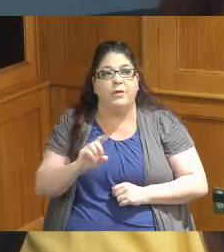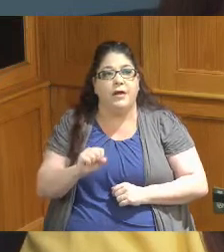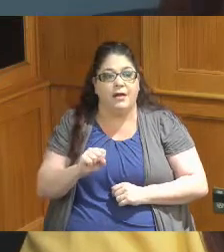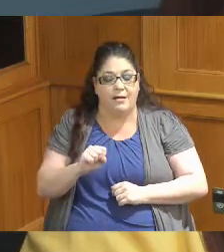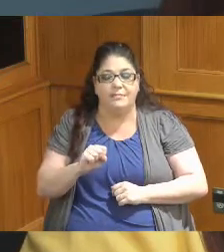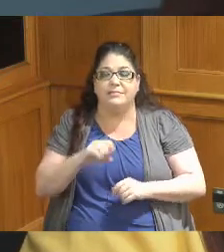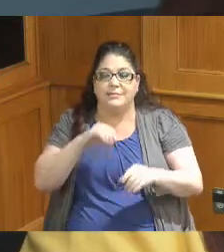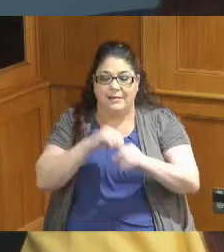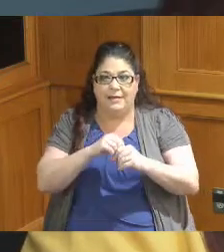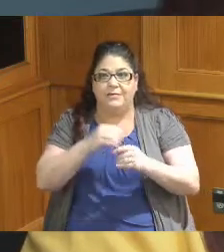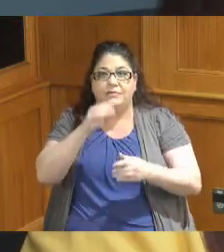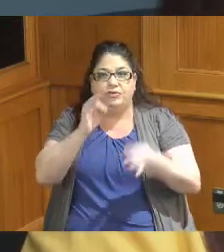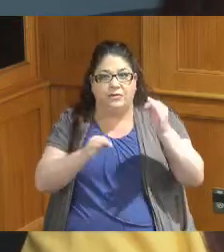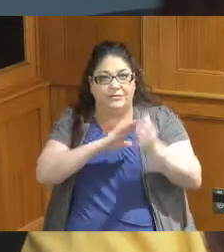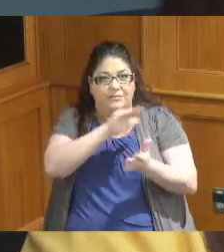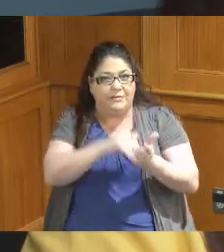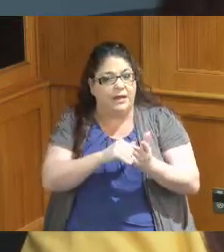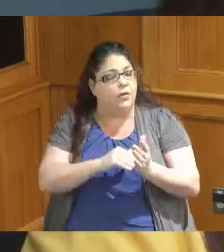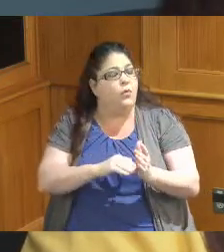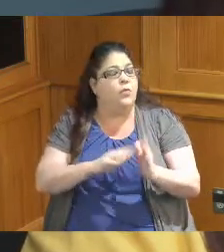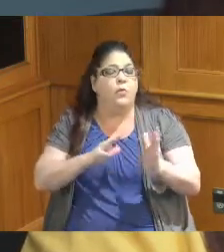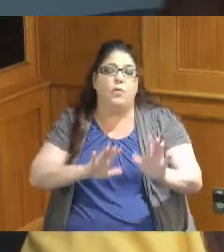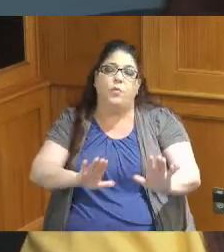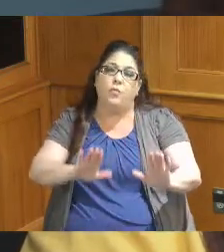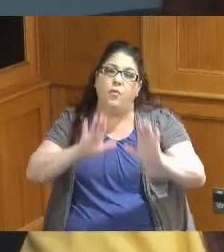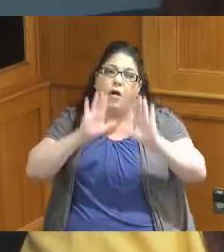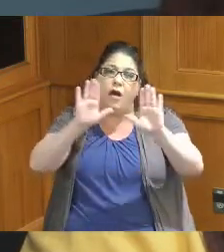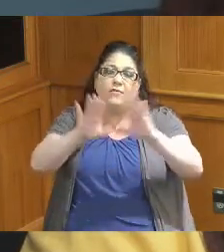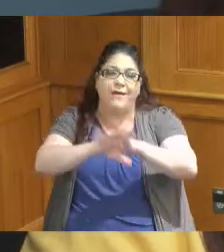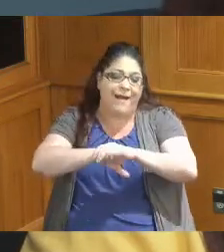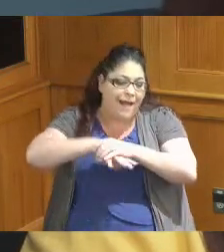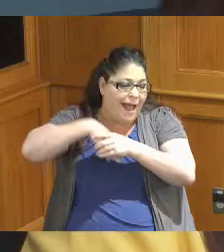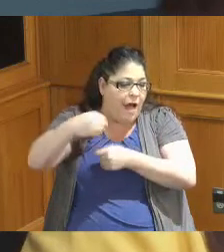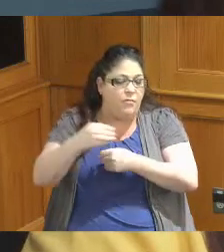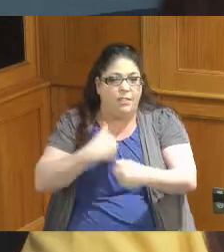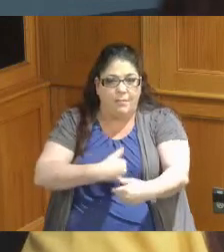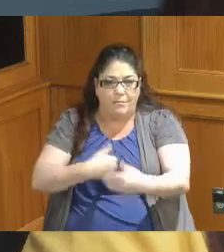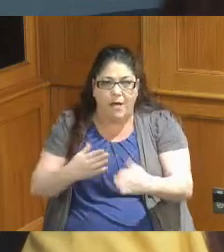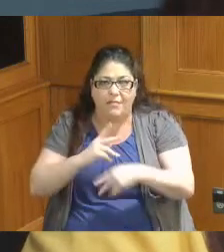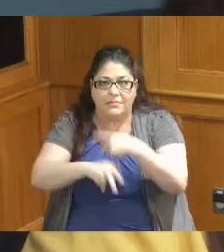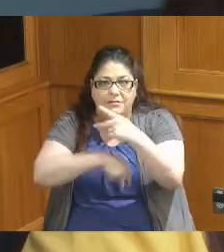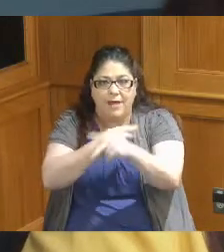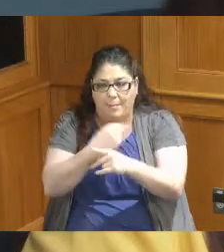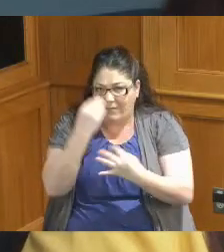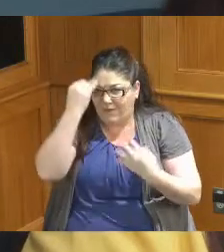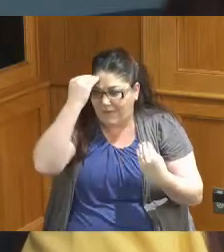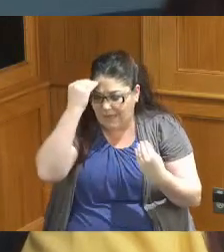as you were saying and we all know it's out of the box thinking so that was excellent to be a part of